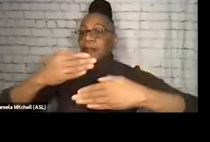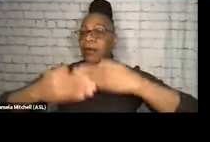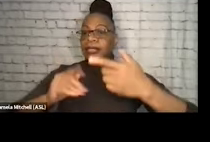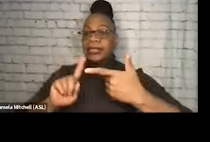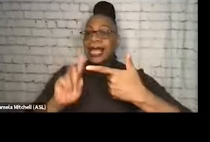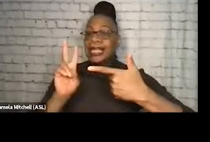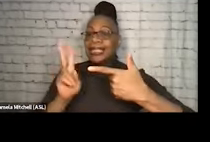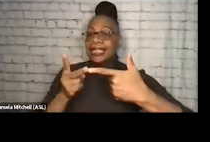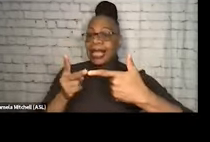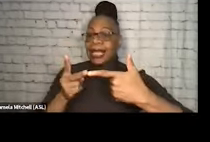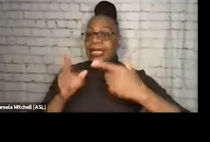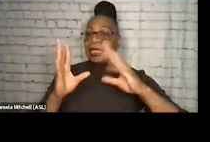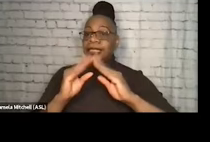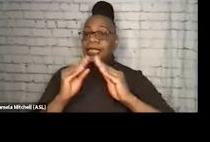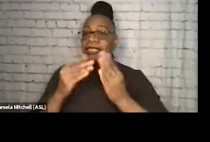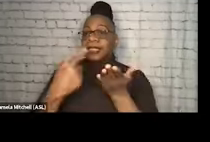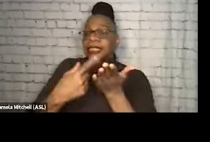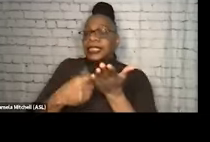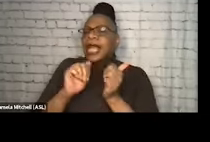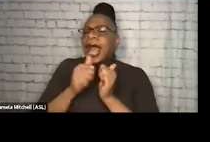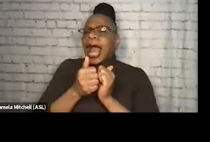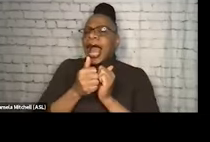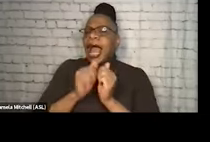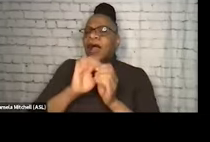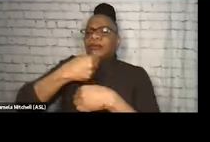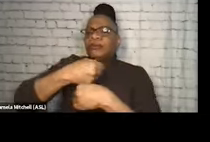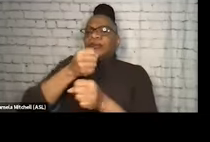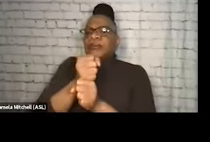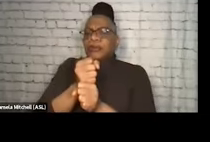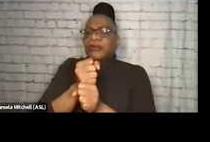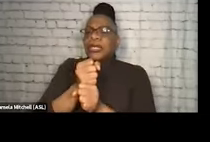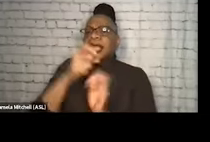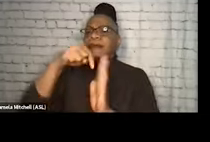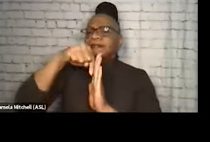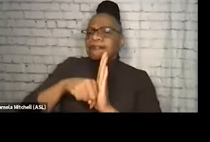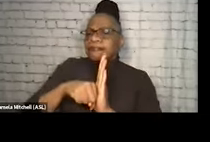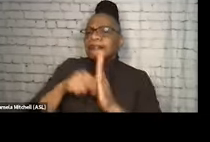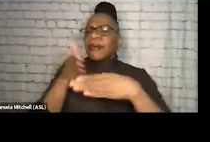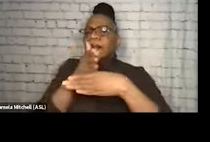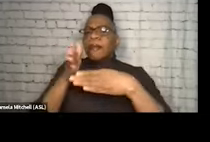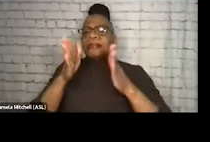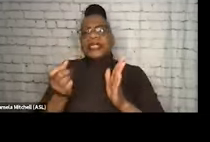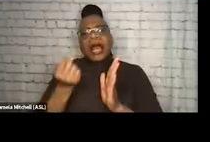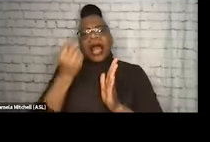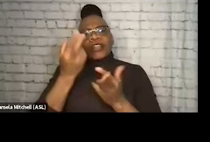we talked about how to create meaningful partnerships and understand what resources are available in your community,